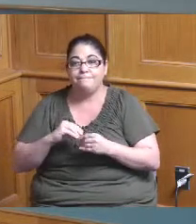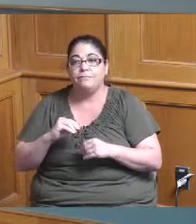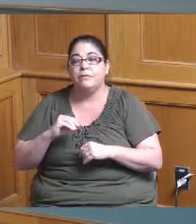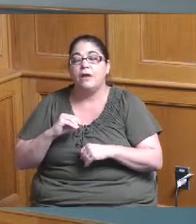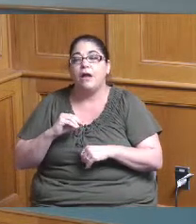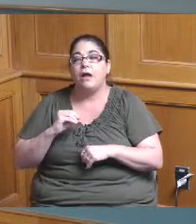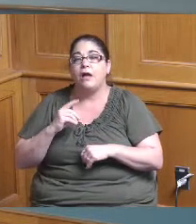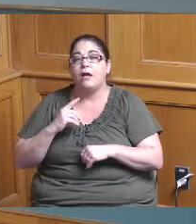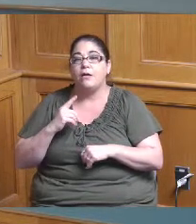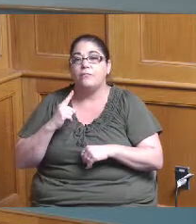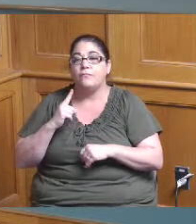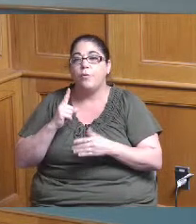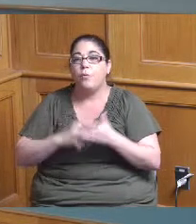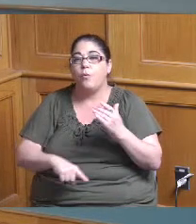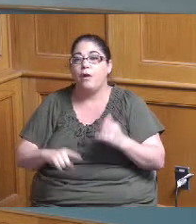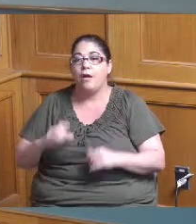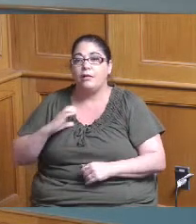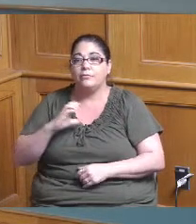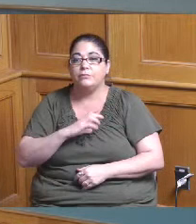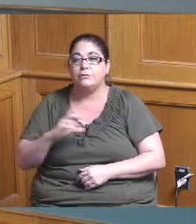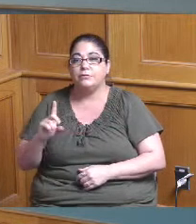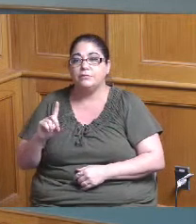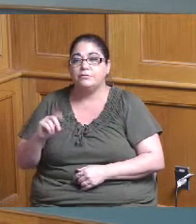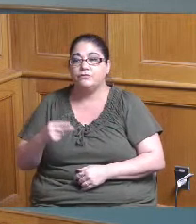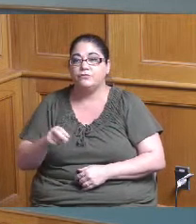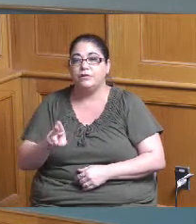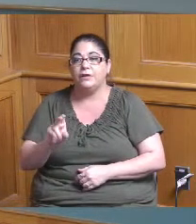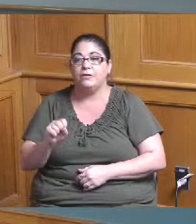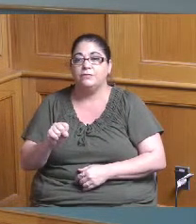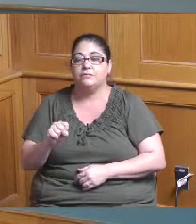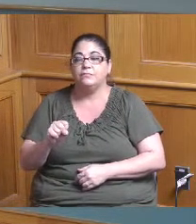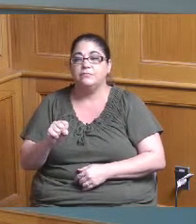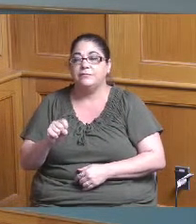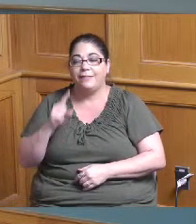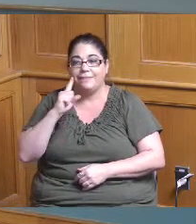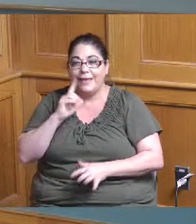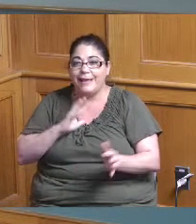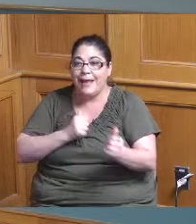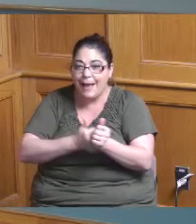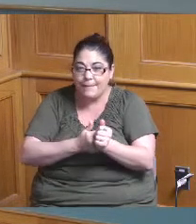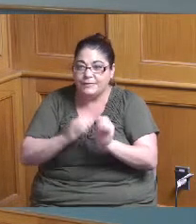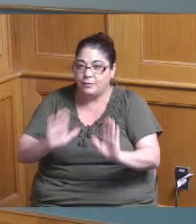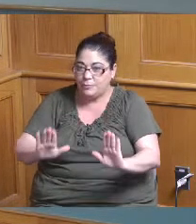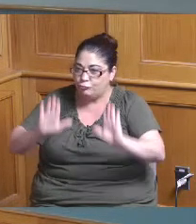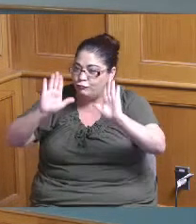Commissioner Driehaus's comments I think is great because the feedback and what we're learning helps